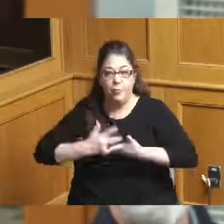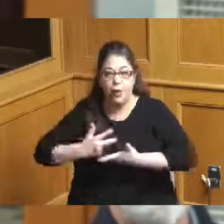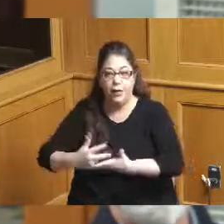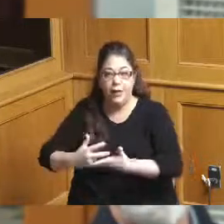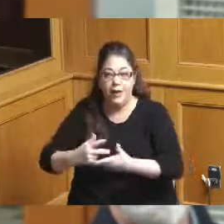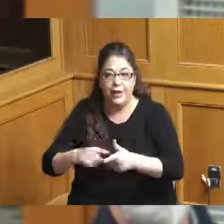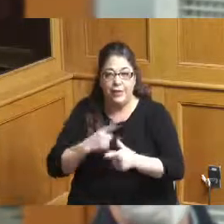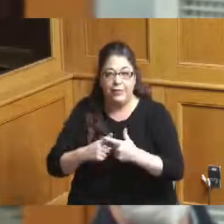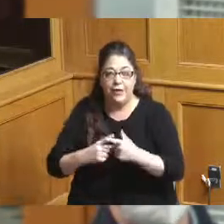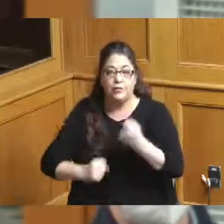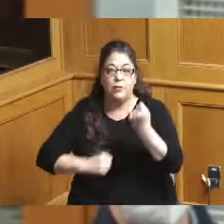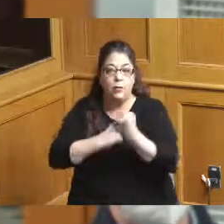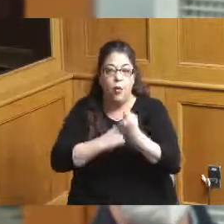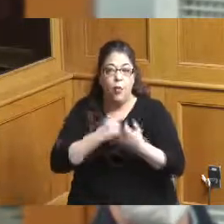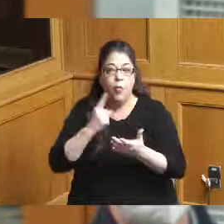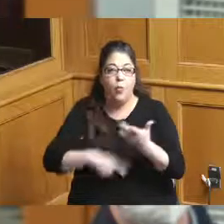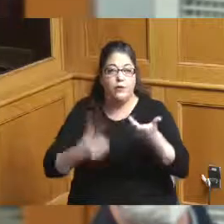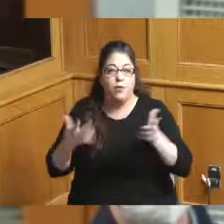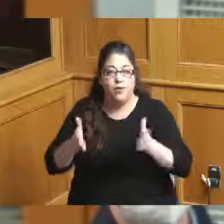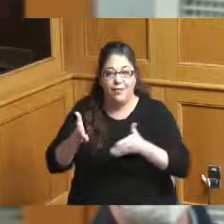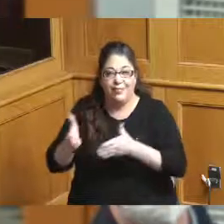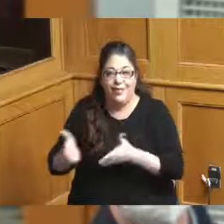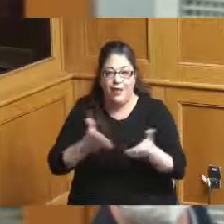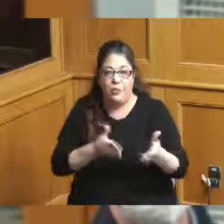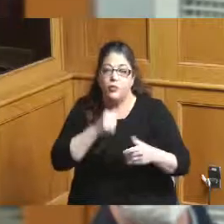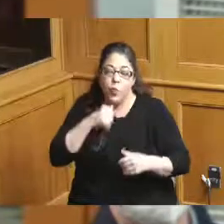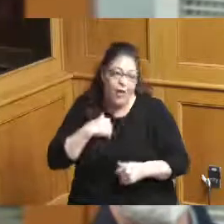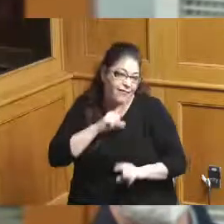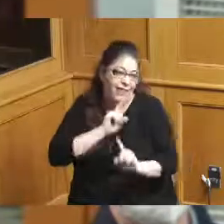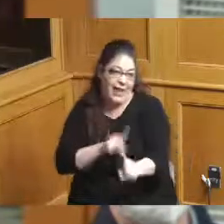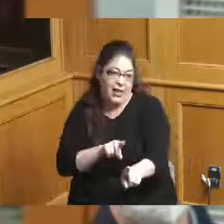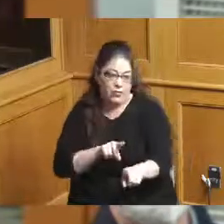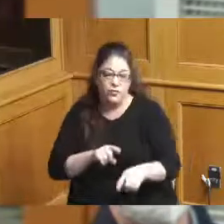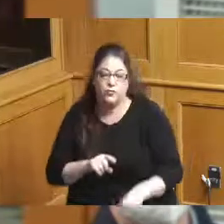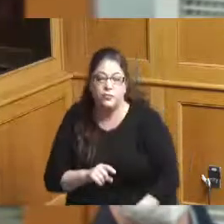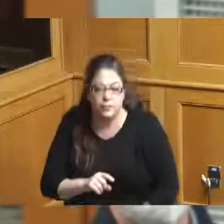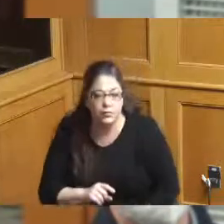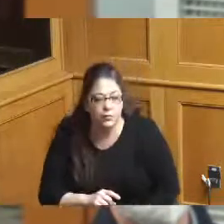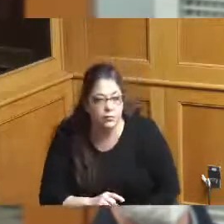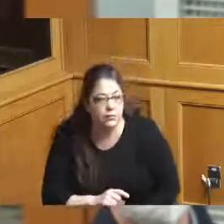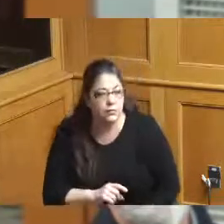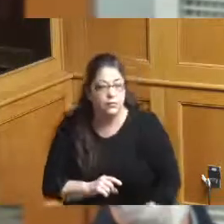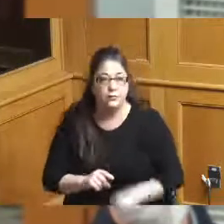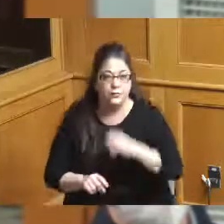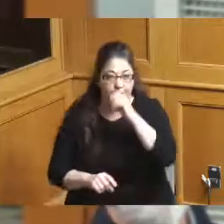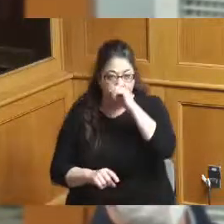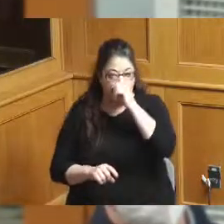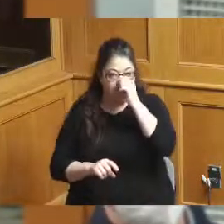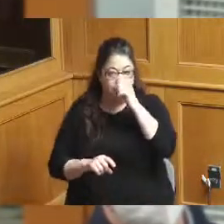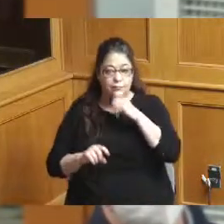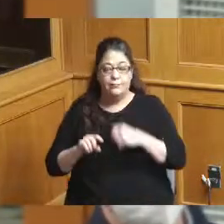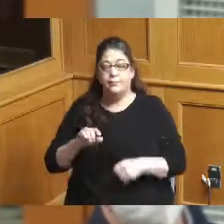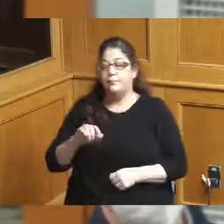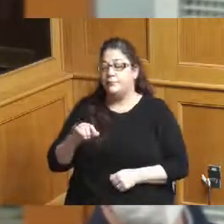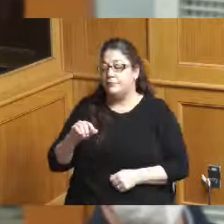whatever development we do and that's a question that we don't know the answer to but that's I think that's what that was referring to okay that should be probably spelled out a little better